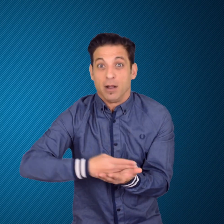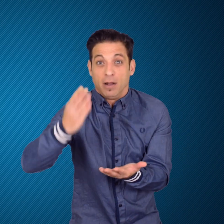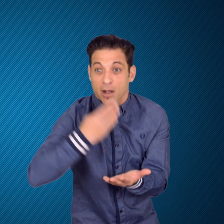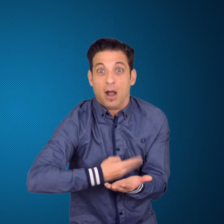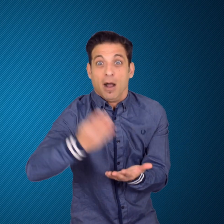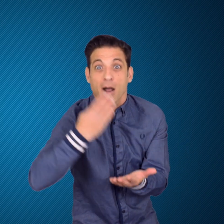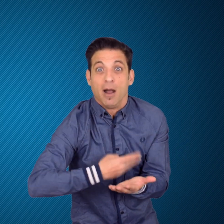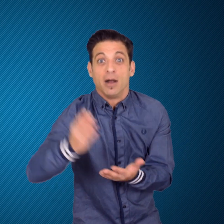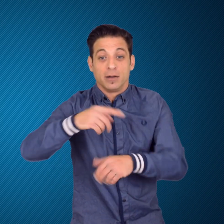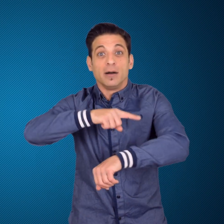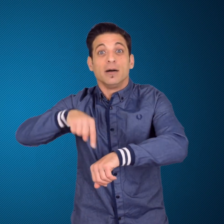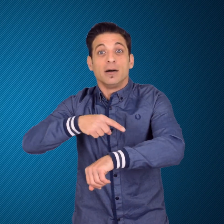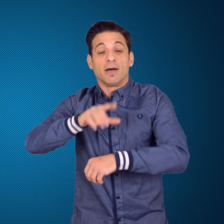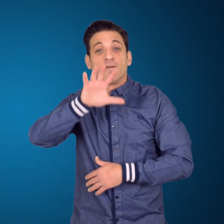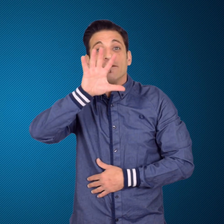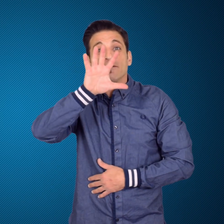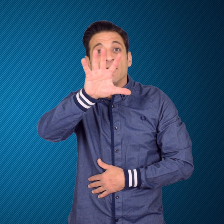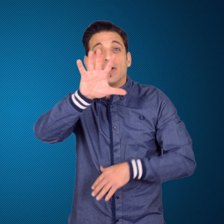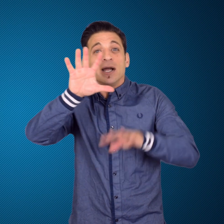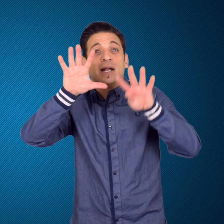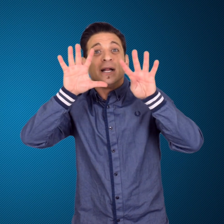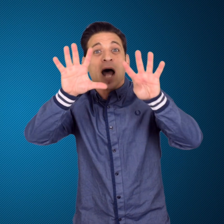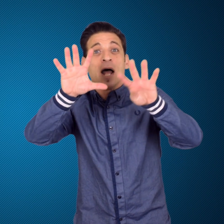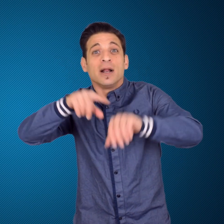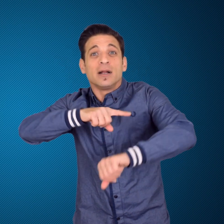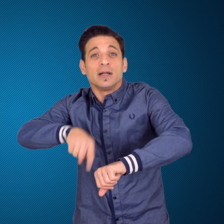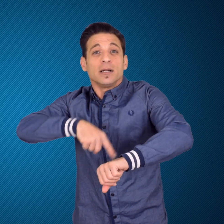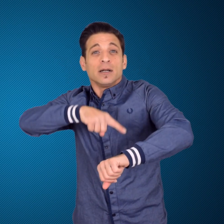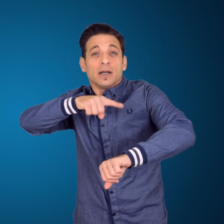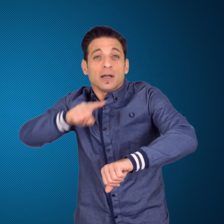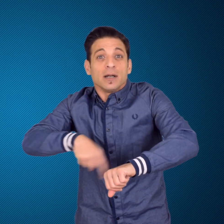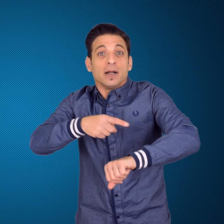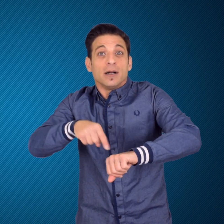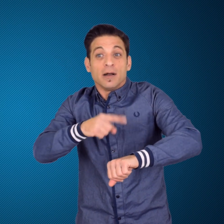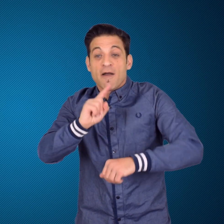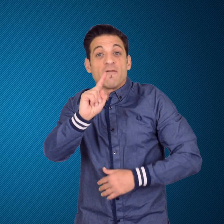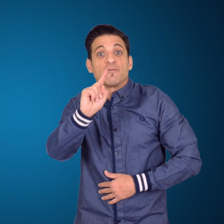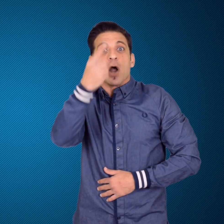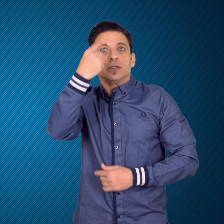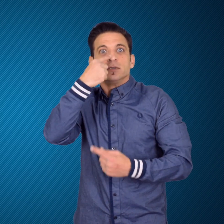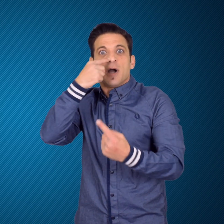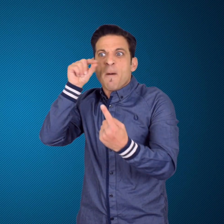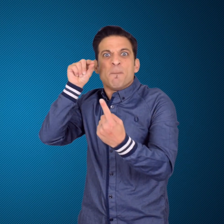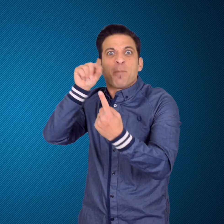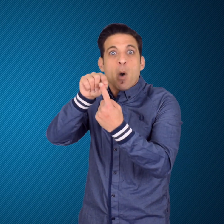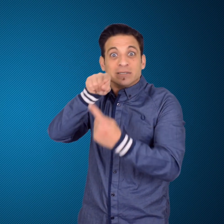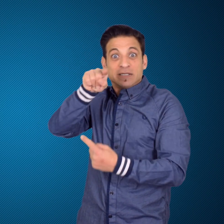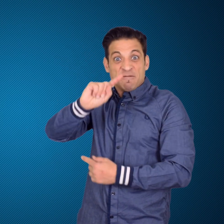at the World Table Tennis Championship lasted 59 hours